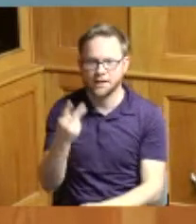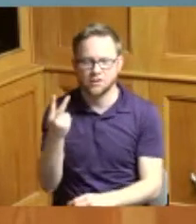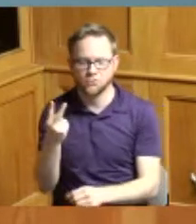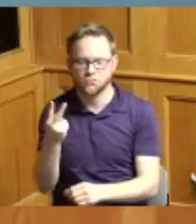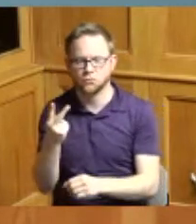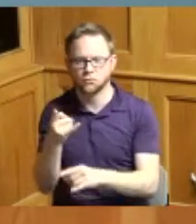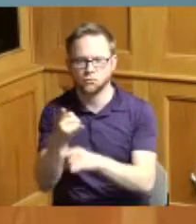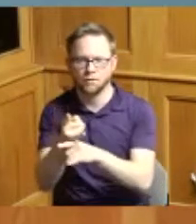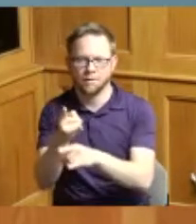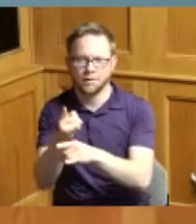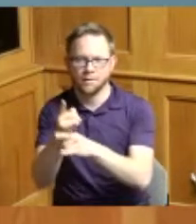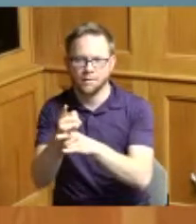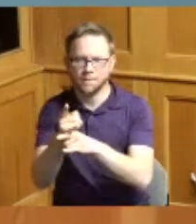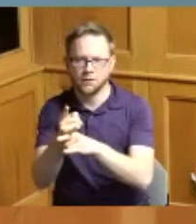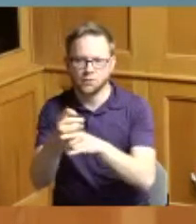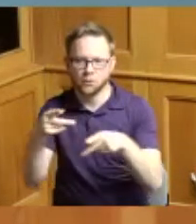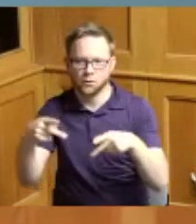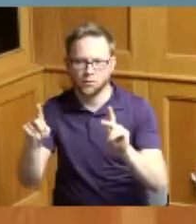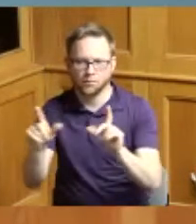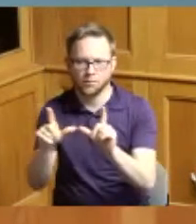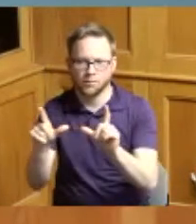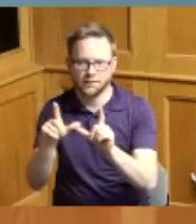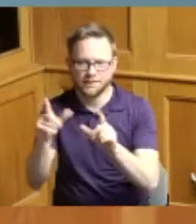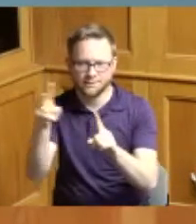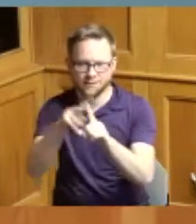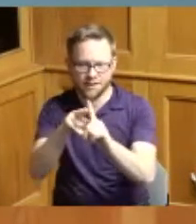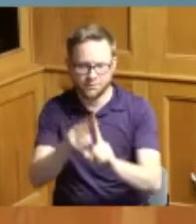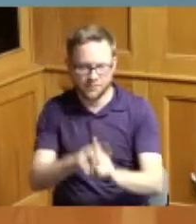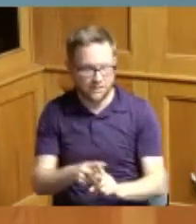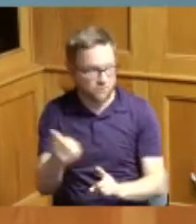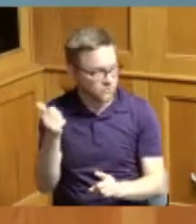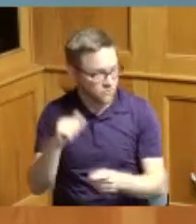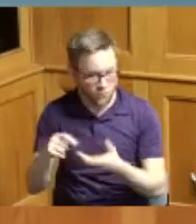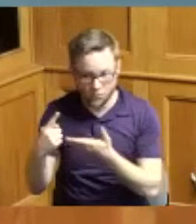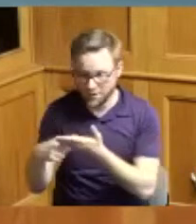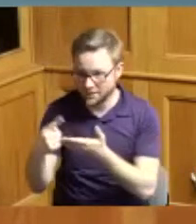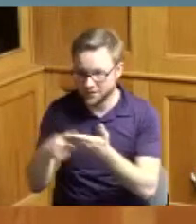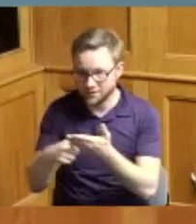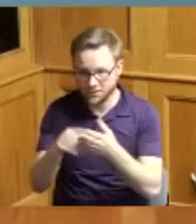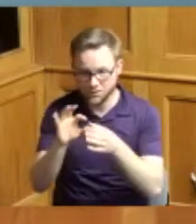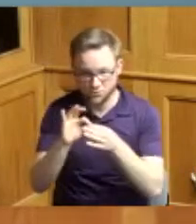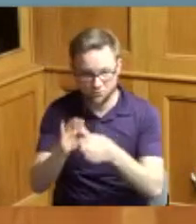application any discussion as it relates to the consent agenda items two through fourteen